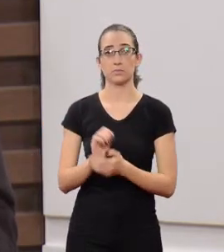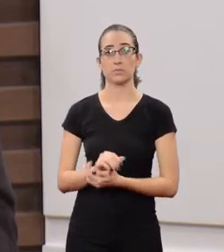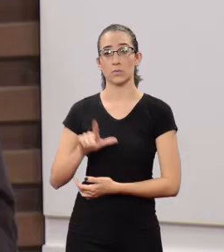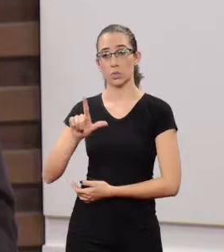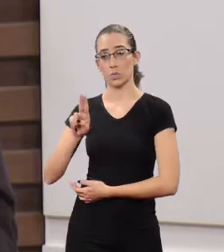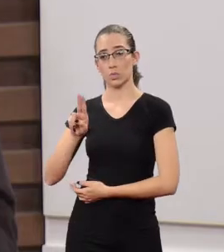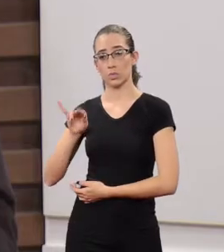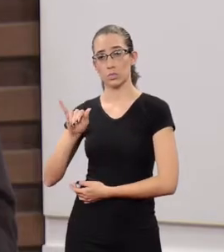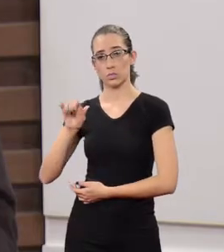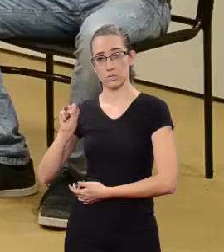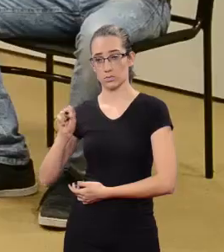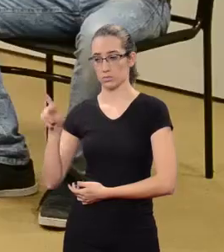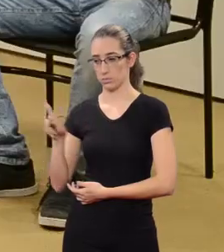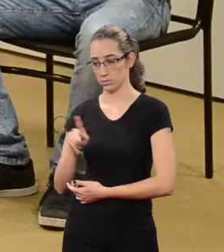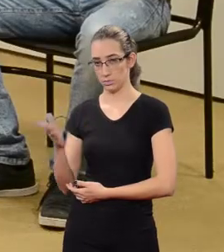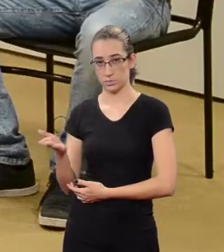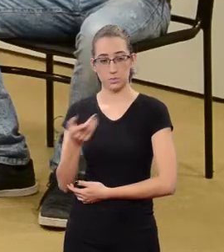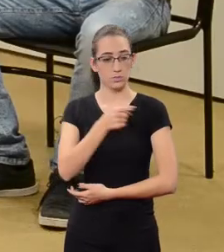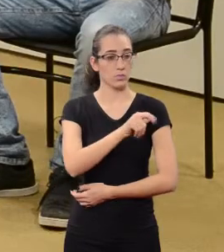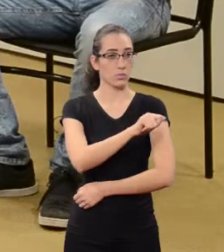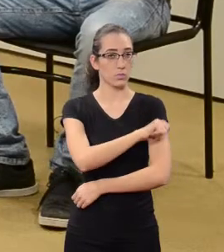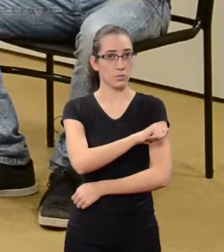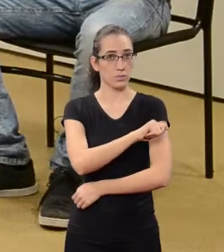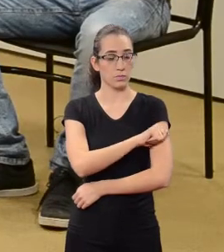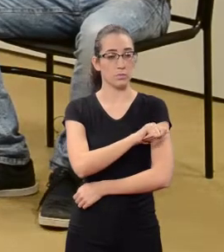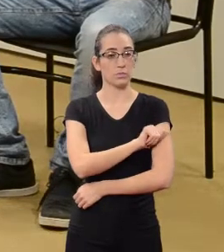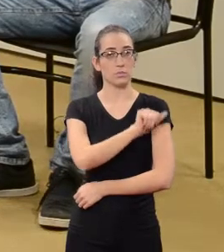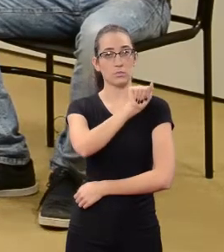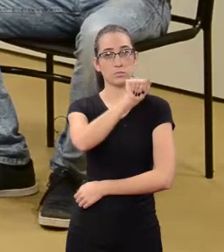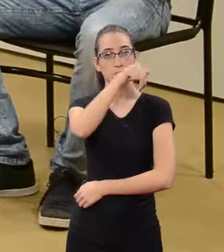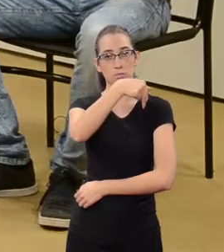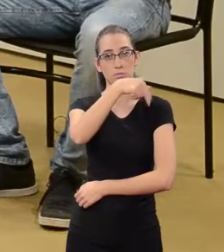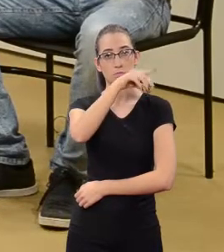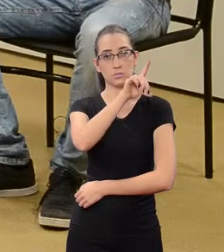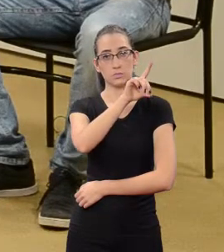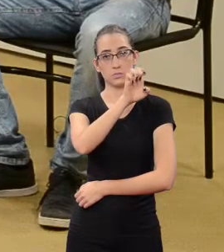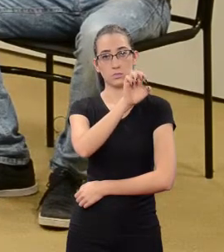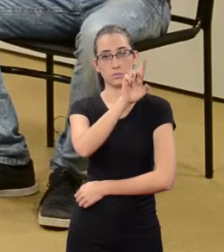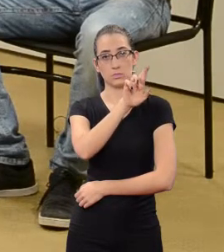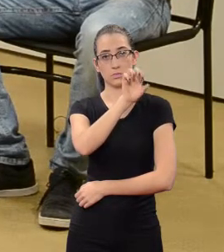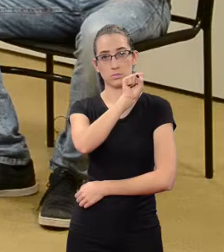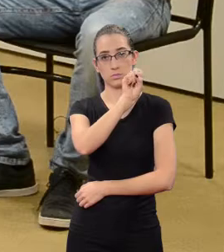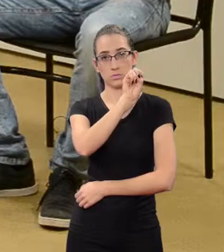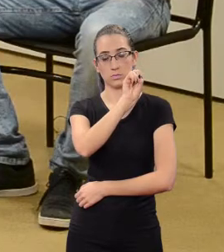Prof. Luis Marcelo Mendes, and the Law studend, Anderson Montai